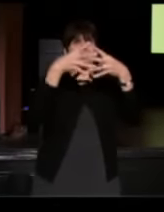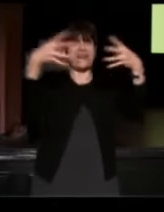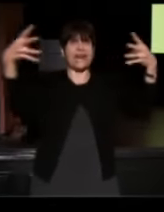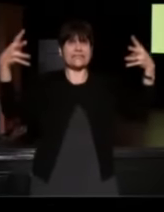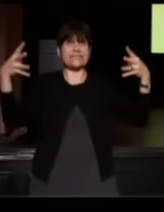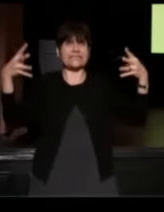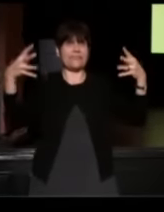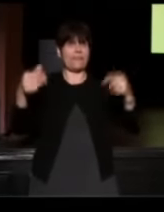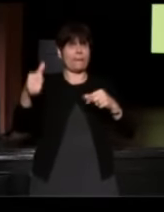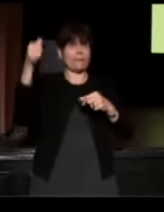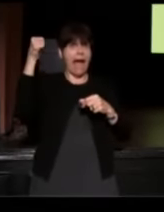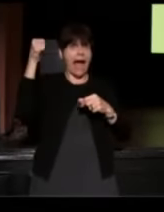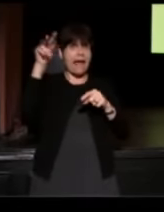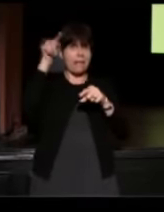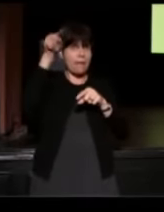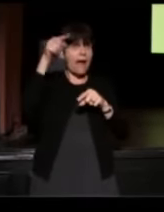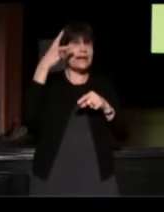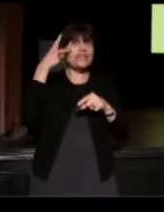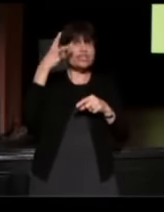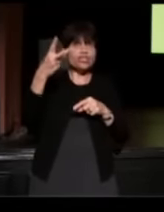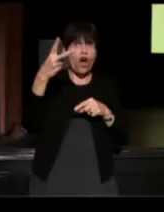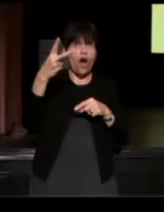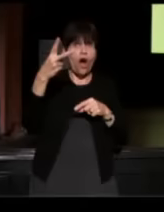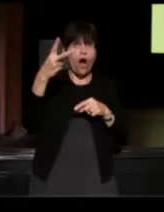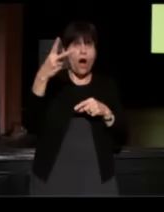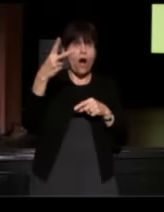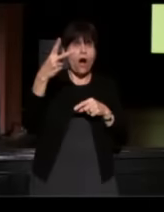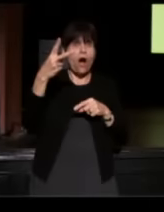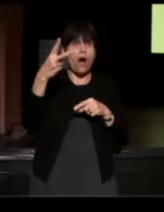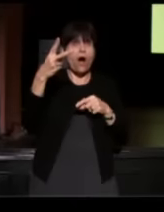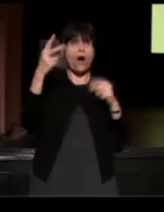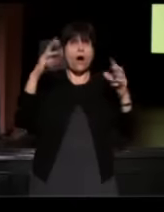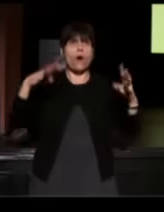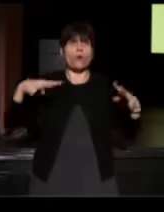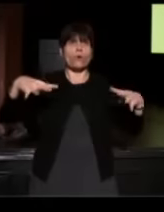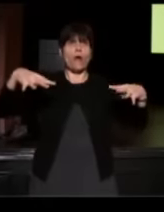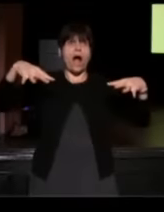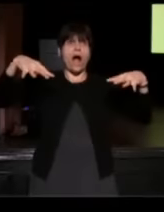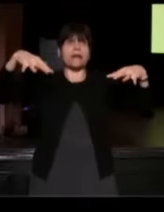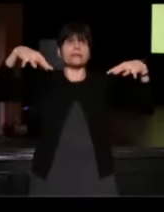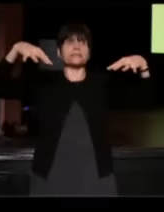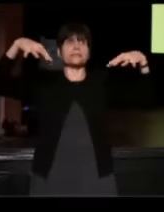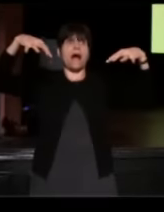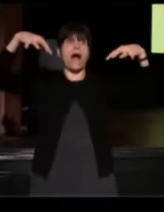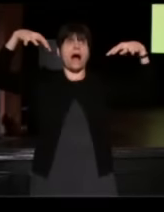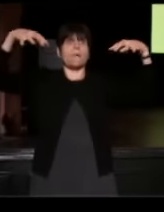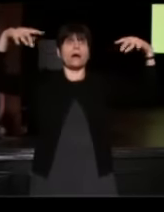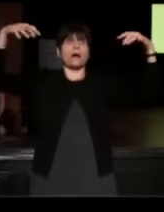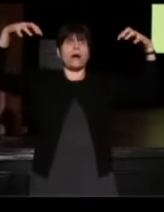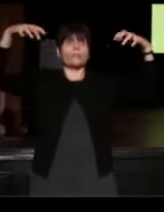And he saw the entire grandstand rising up and coming towards them, this kid was on the ground